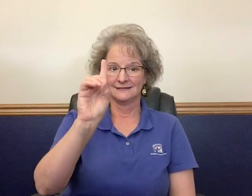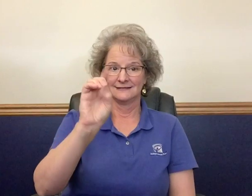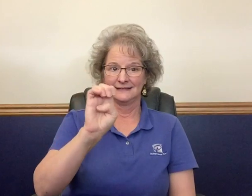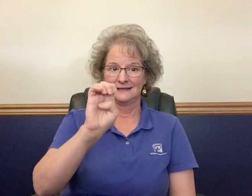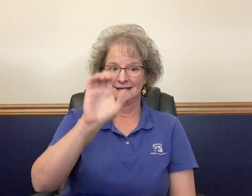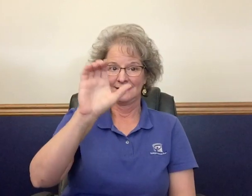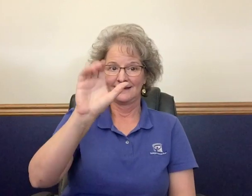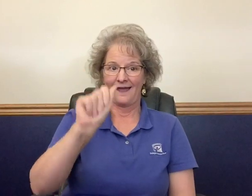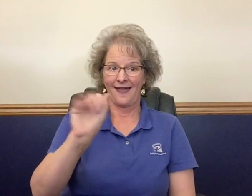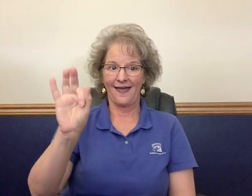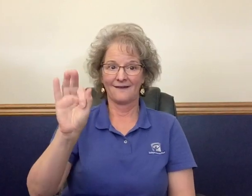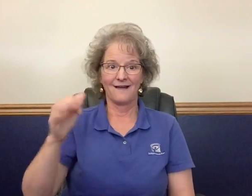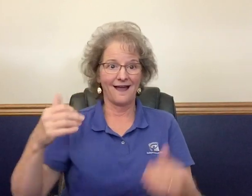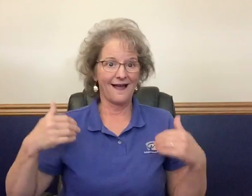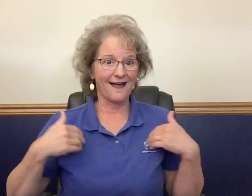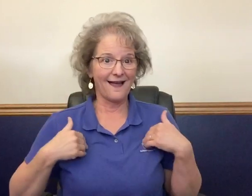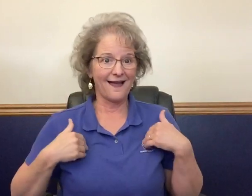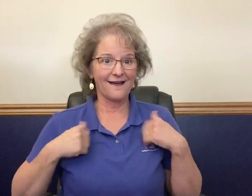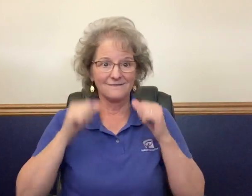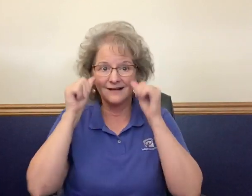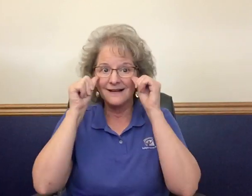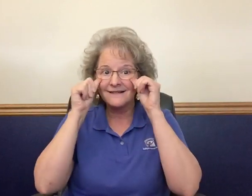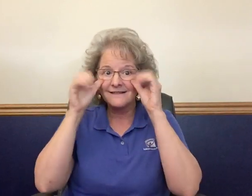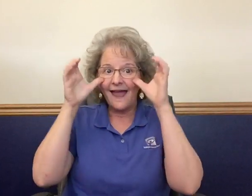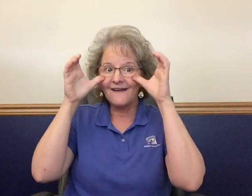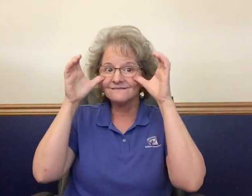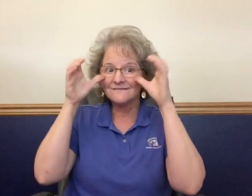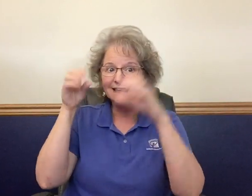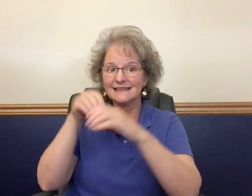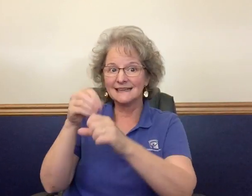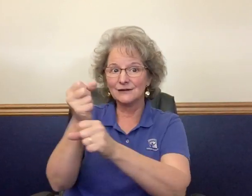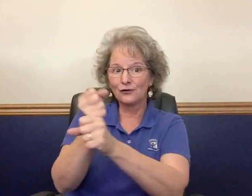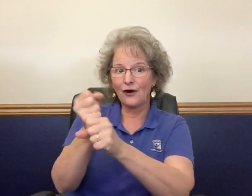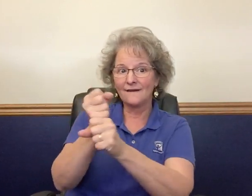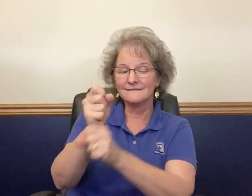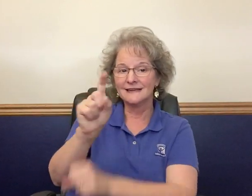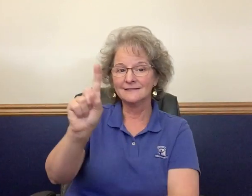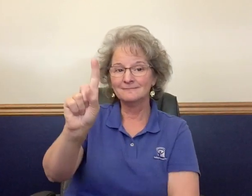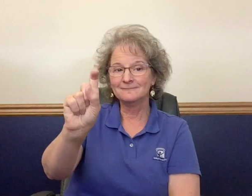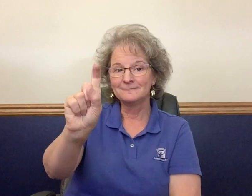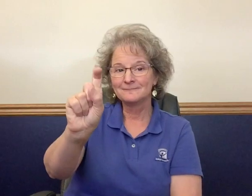decaf have caffeine in coffee?